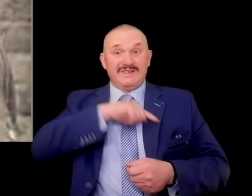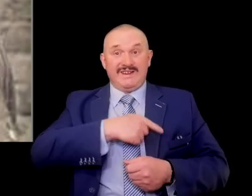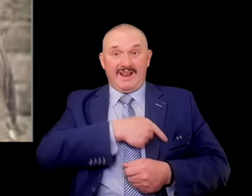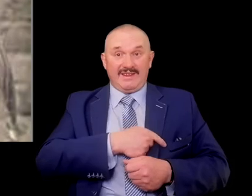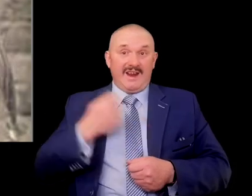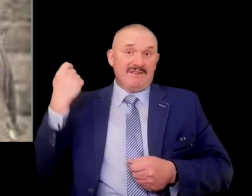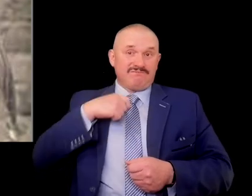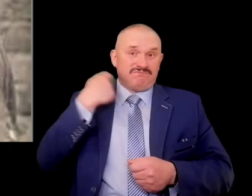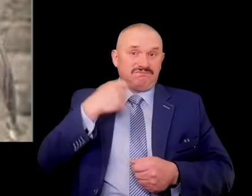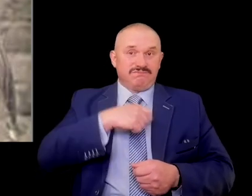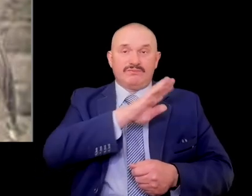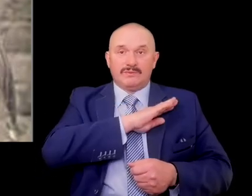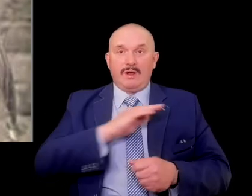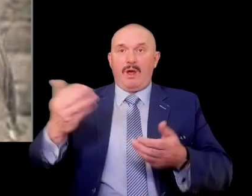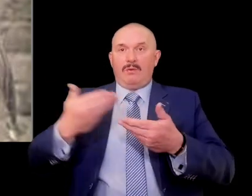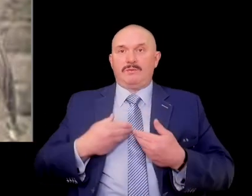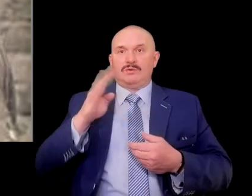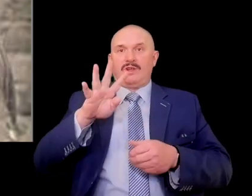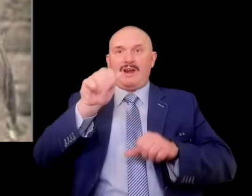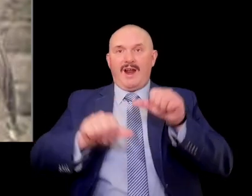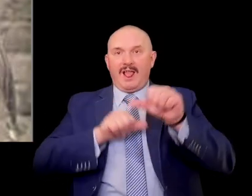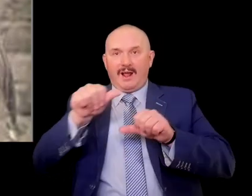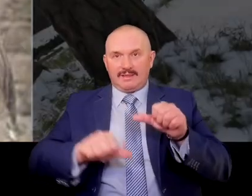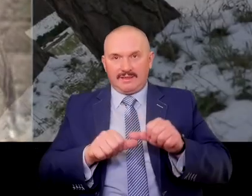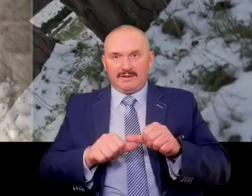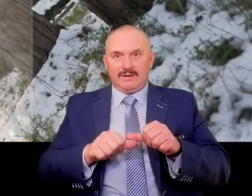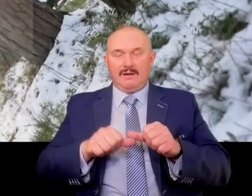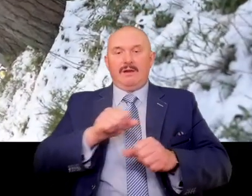he received a sentence of 4 years imprisonment.